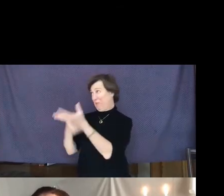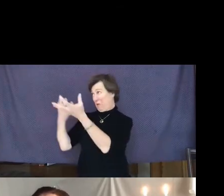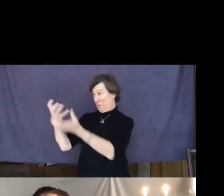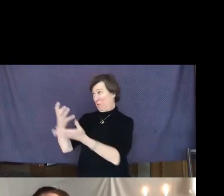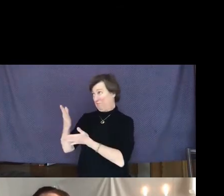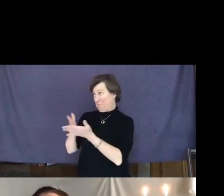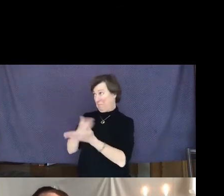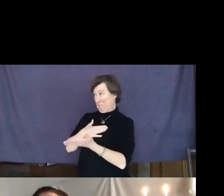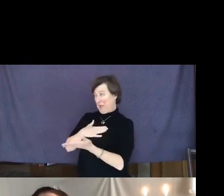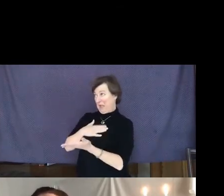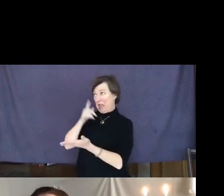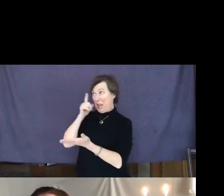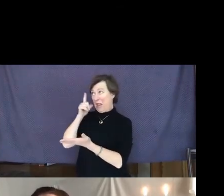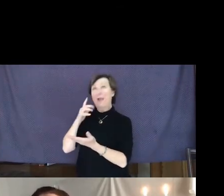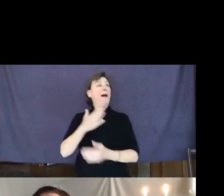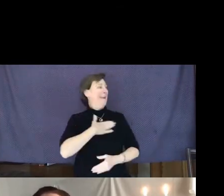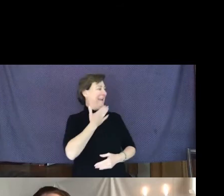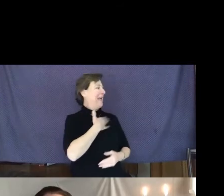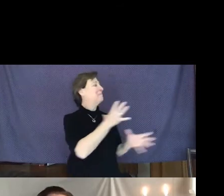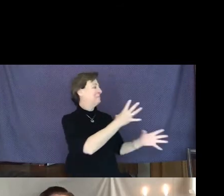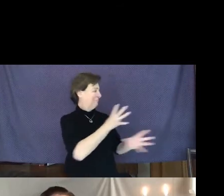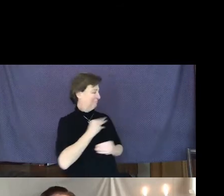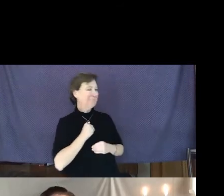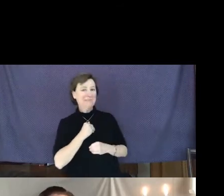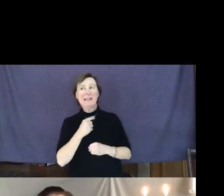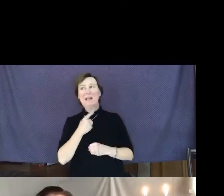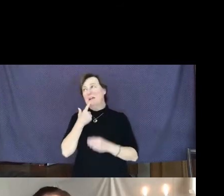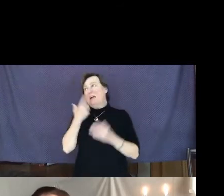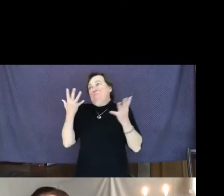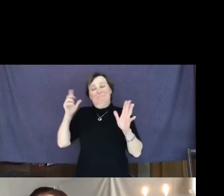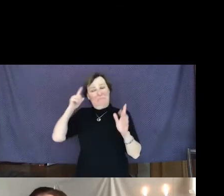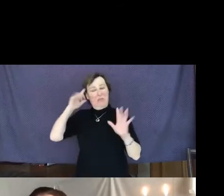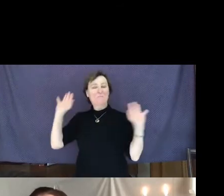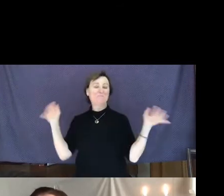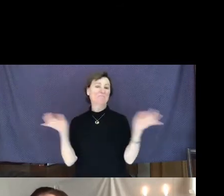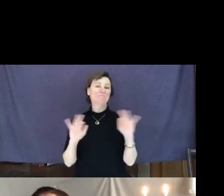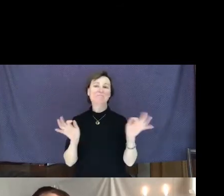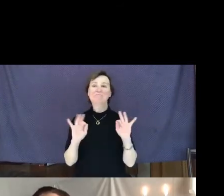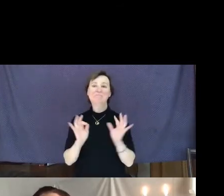which was happily received and i thought nothing more about it.